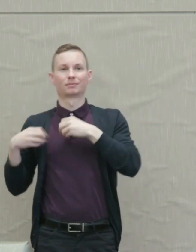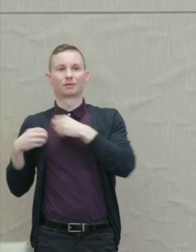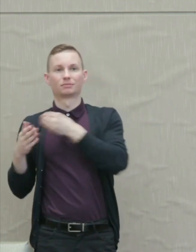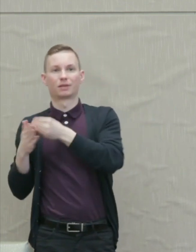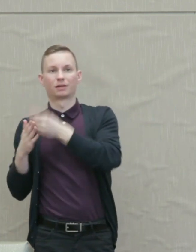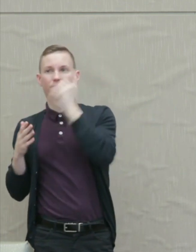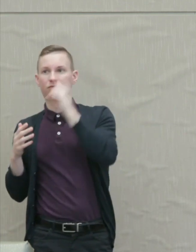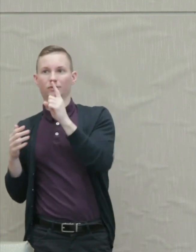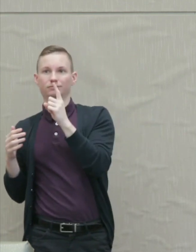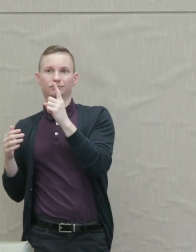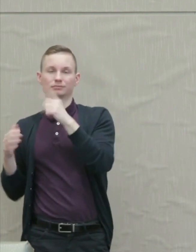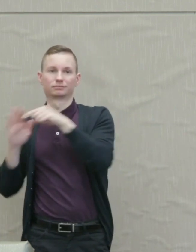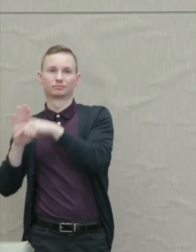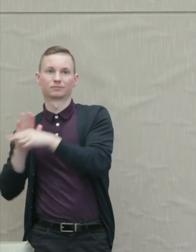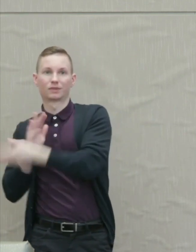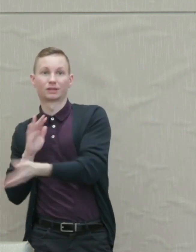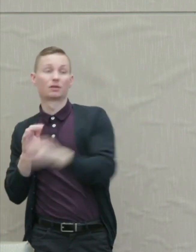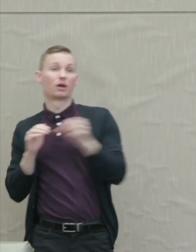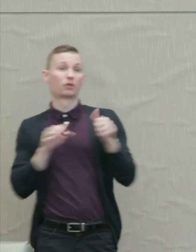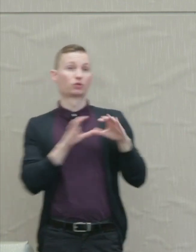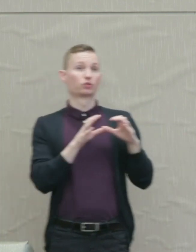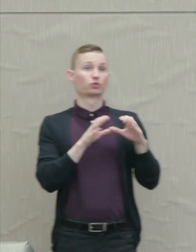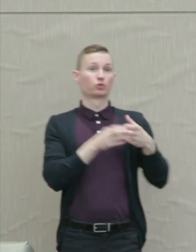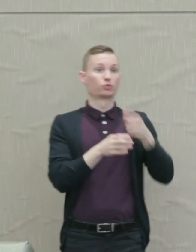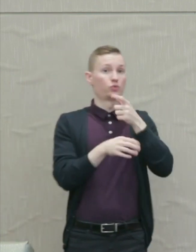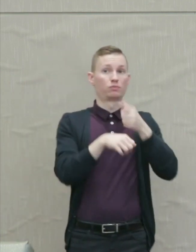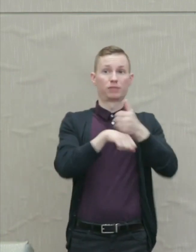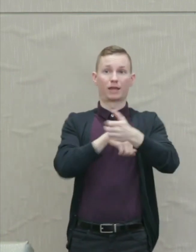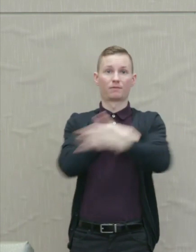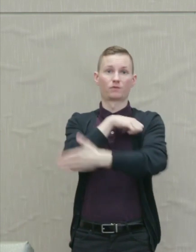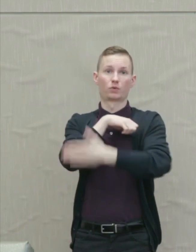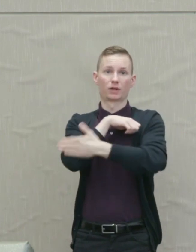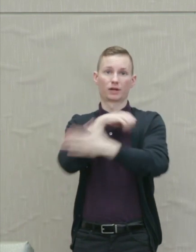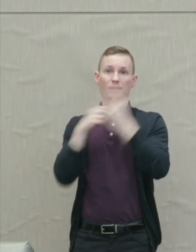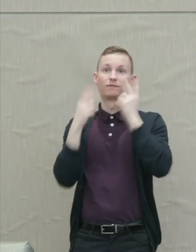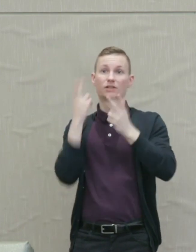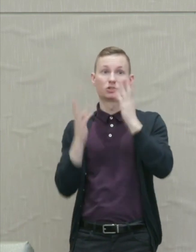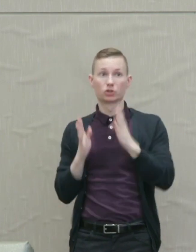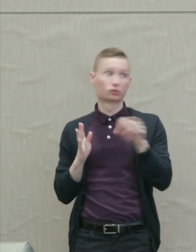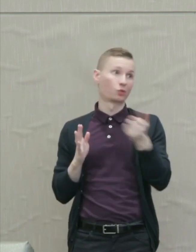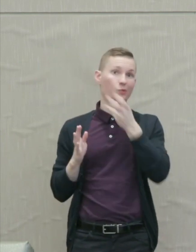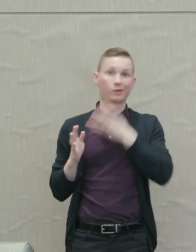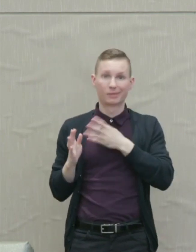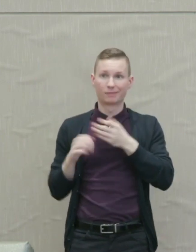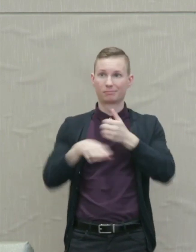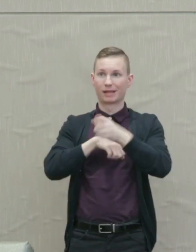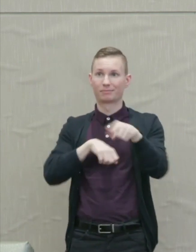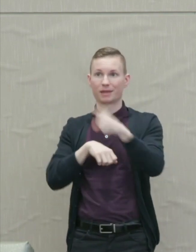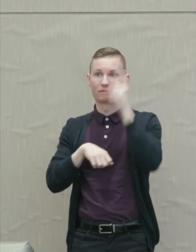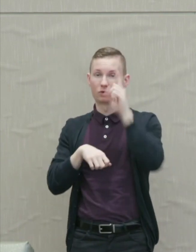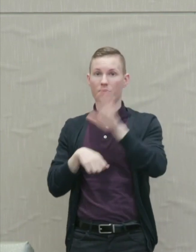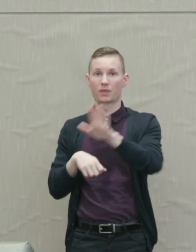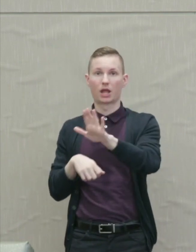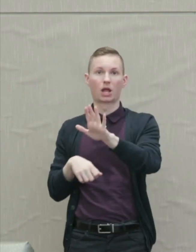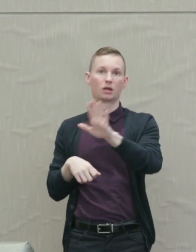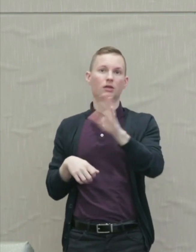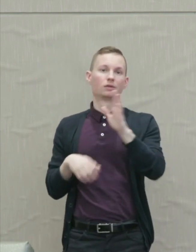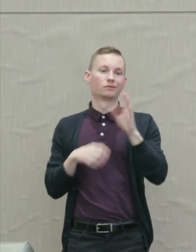Other groups blaming foreign visitors or even women for their own political and personal woes.